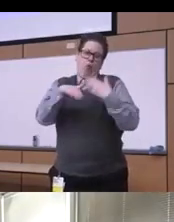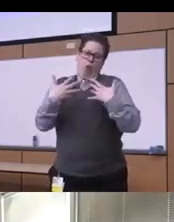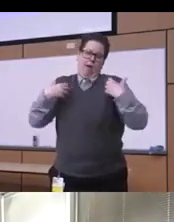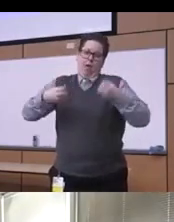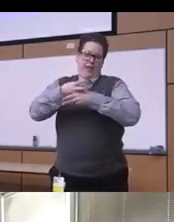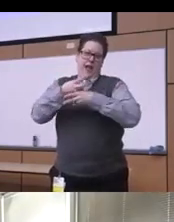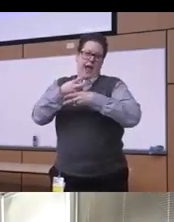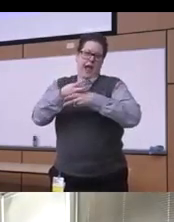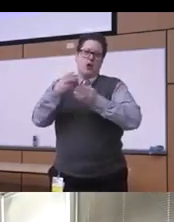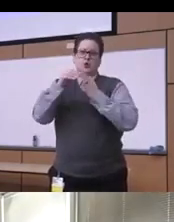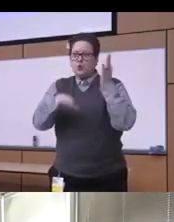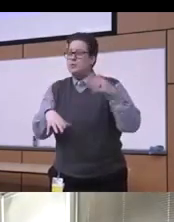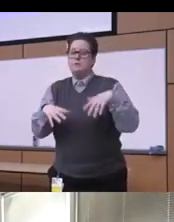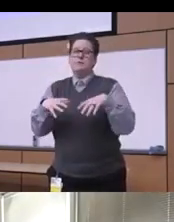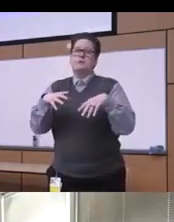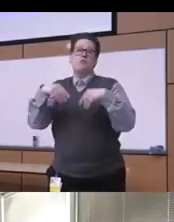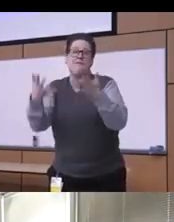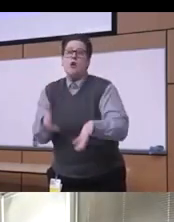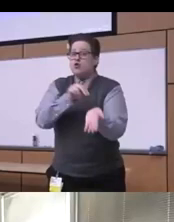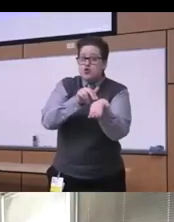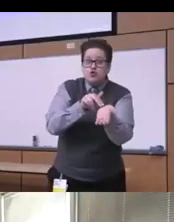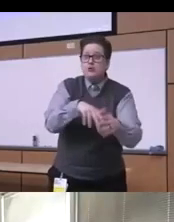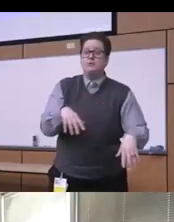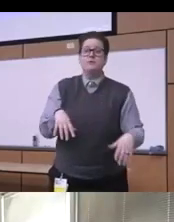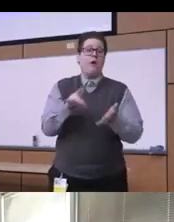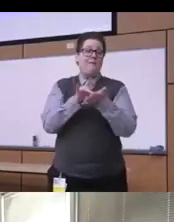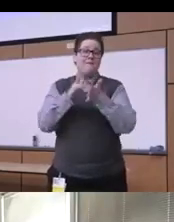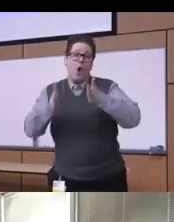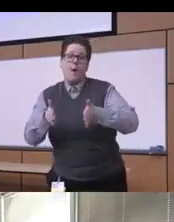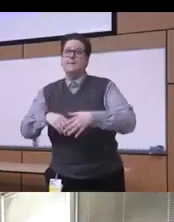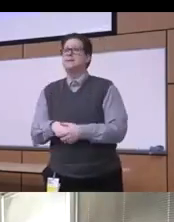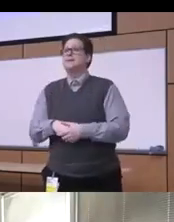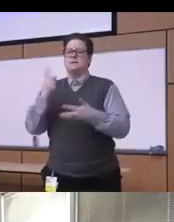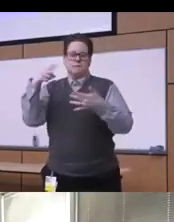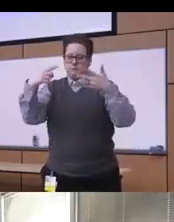talk about Nurse nursing and pharmacy and you know all uh Health Sciences